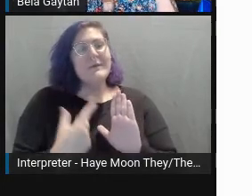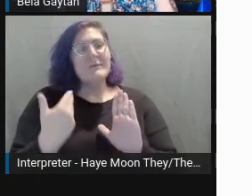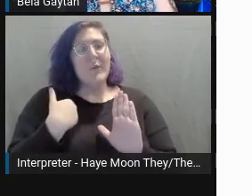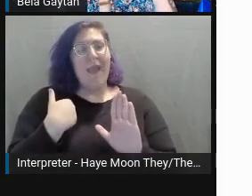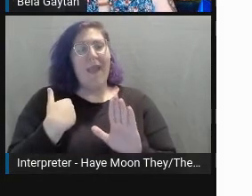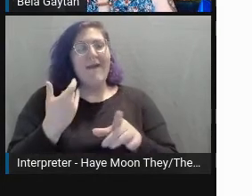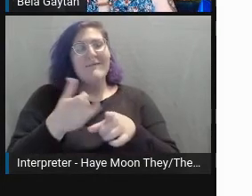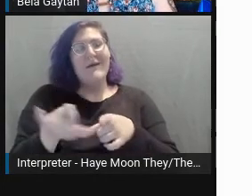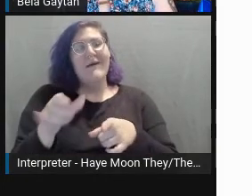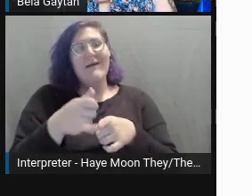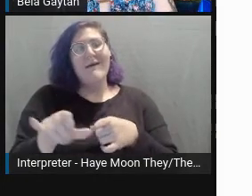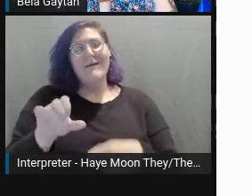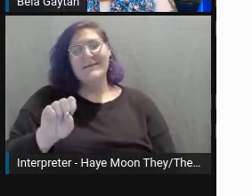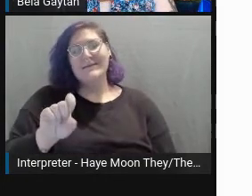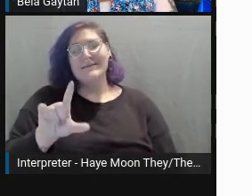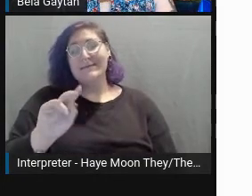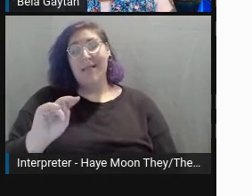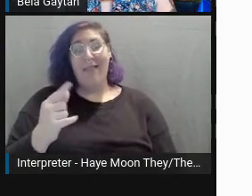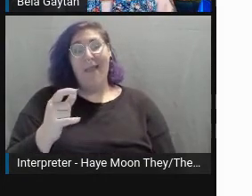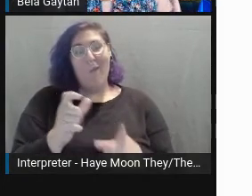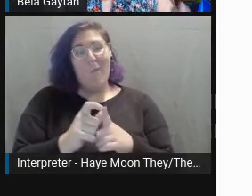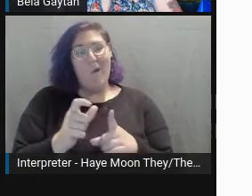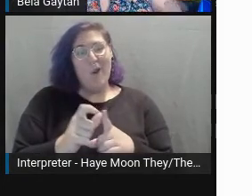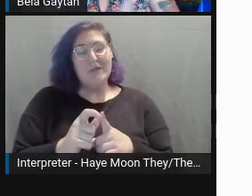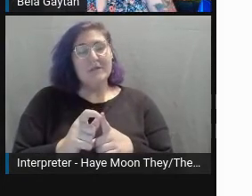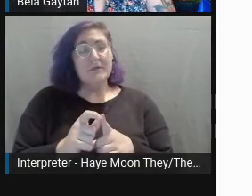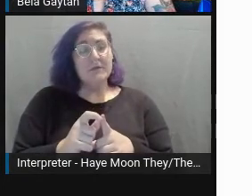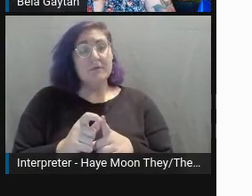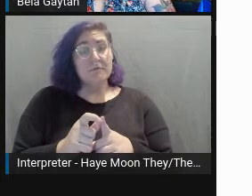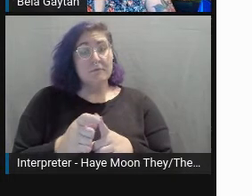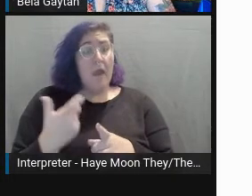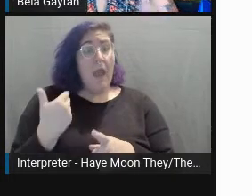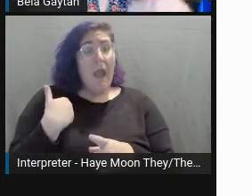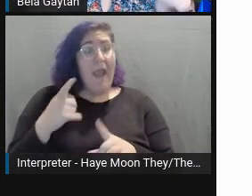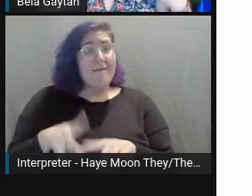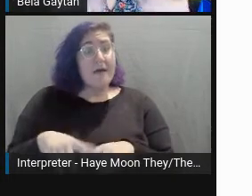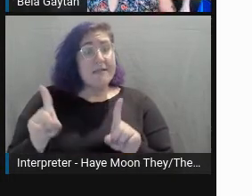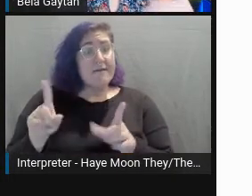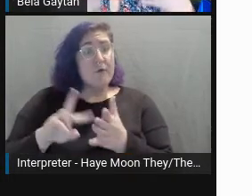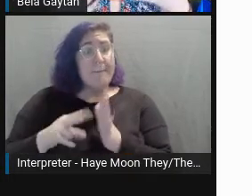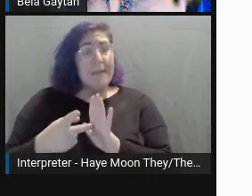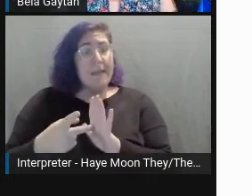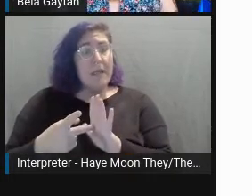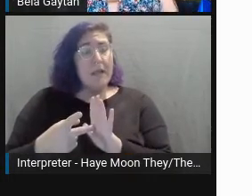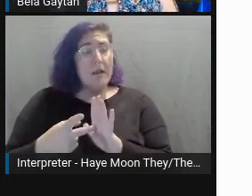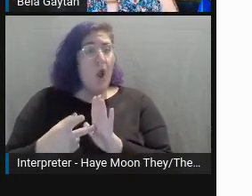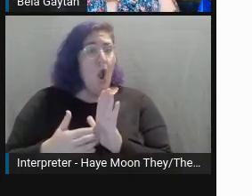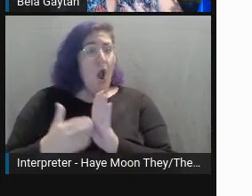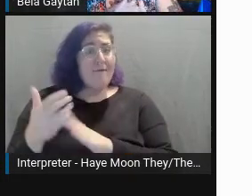that we use, that they have another meaning and it's a very violent or traumatic meaning.